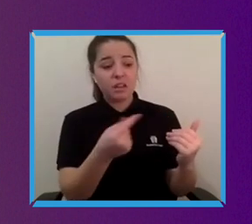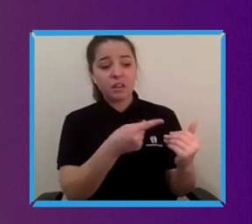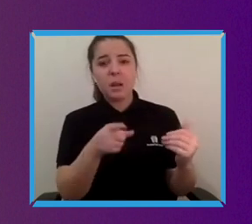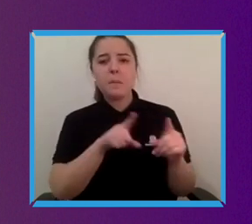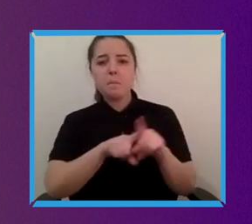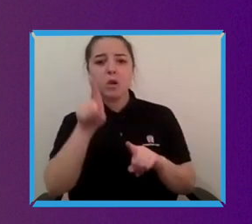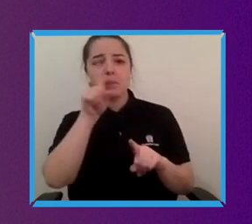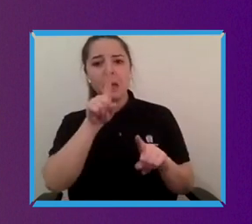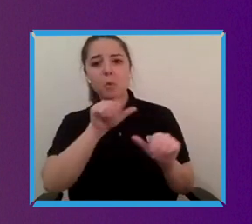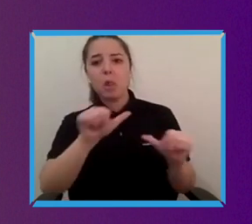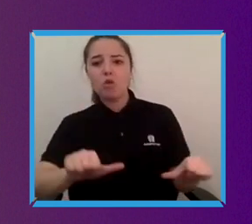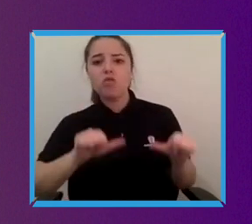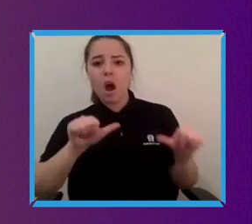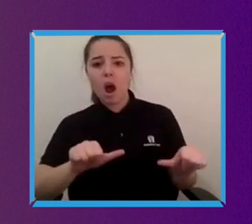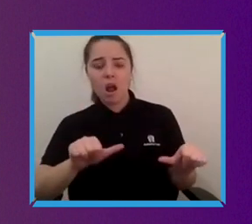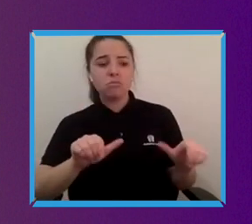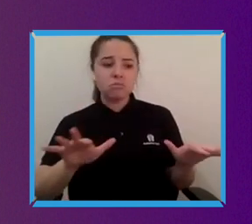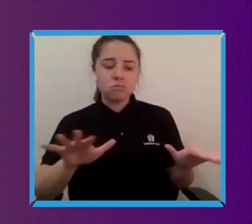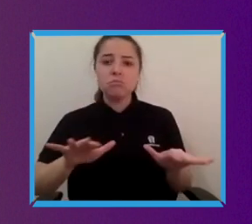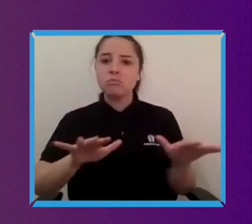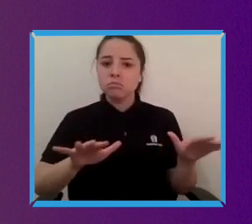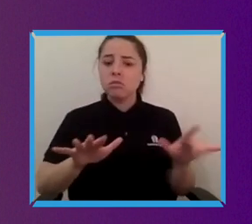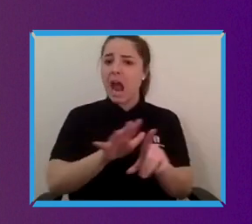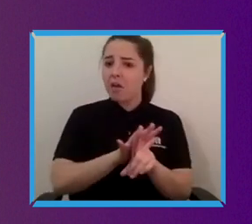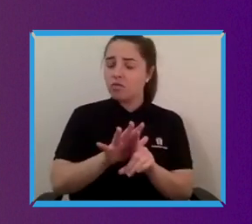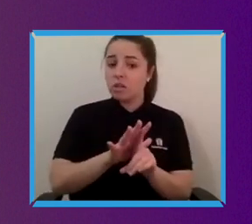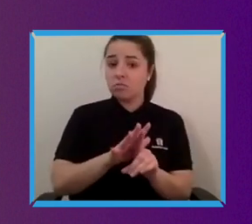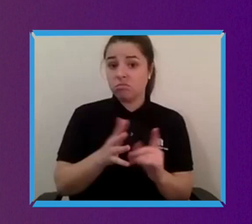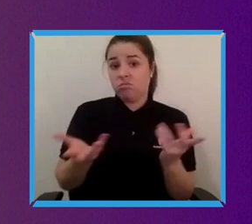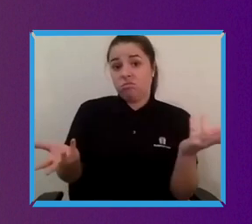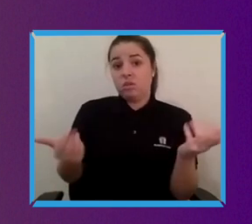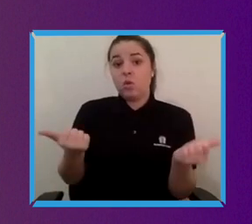getting it about right because something a situation which is